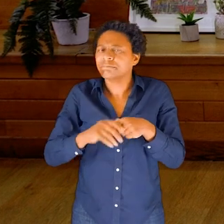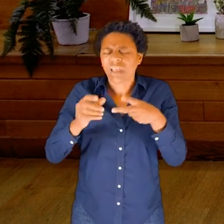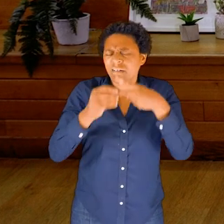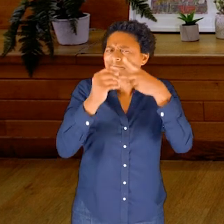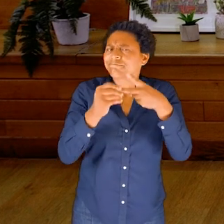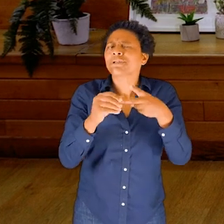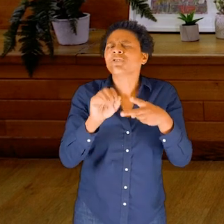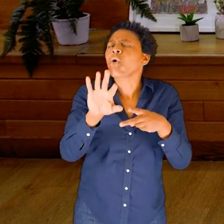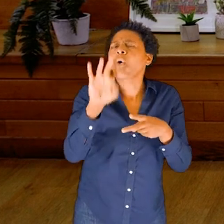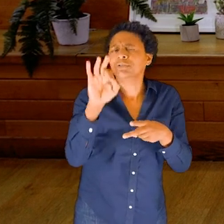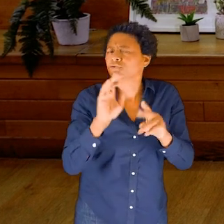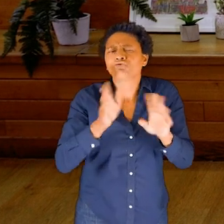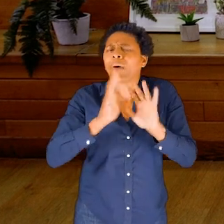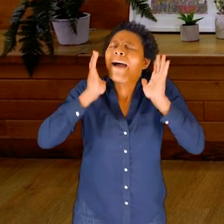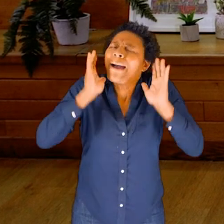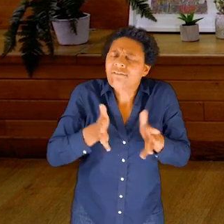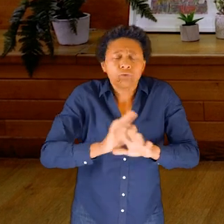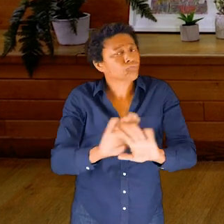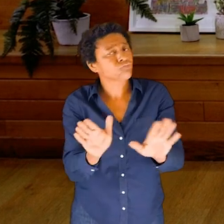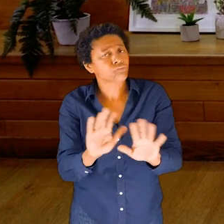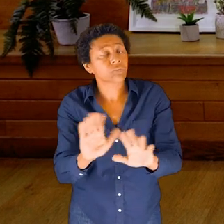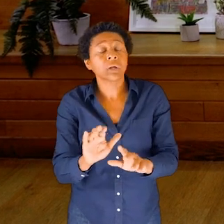If you would like to, and if you have one, I not—I know not everybody has